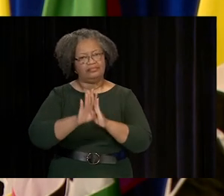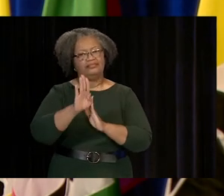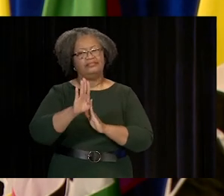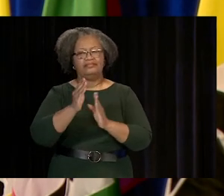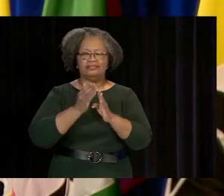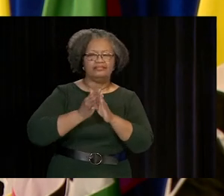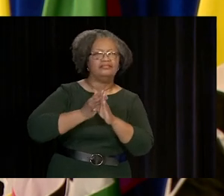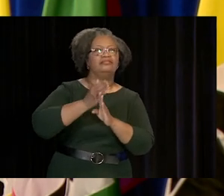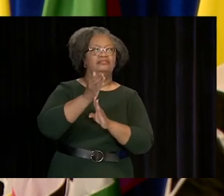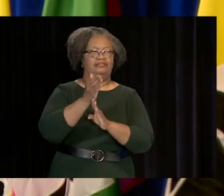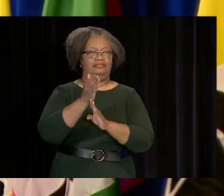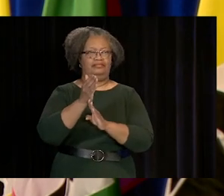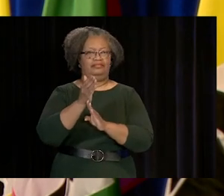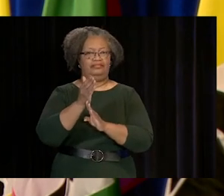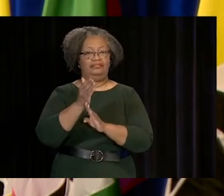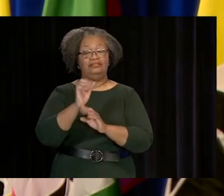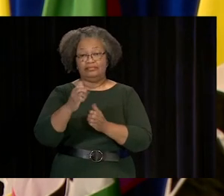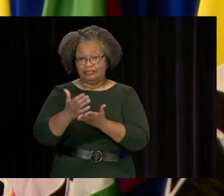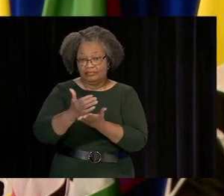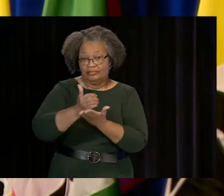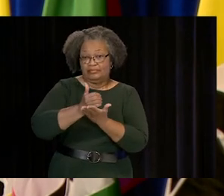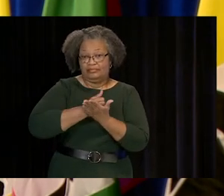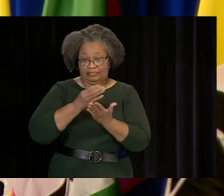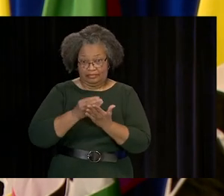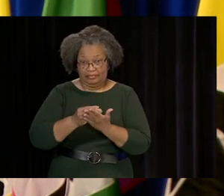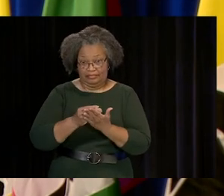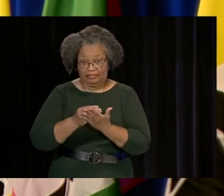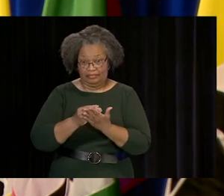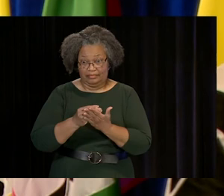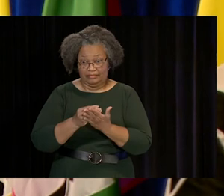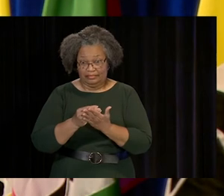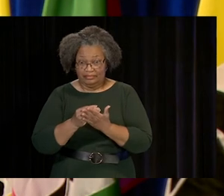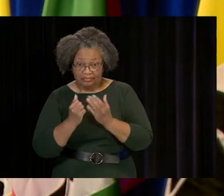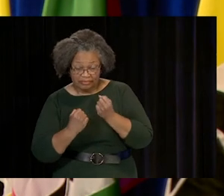TODAY, AS A MEMBER OF THE LARGER DCCCD FAMILY,